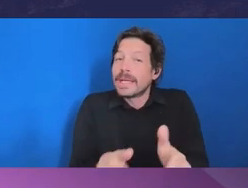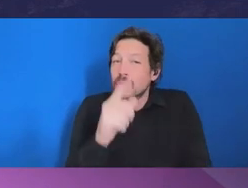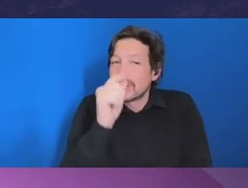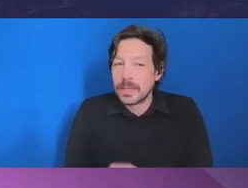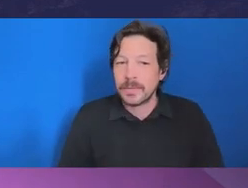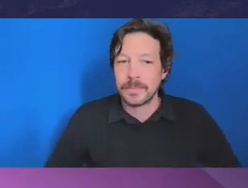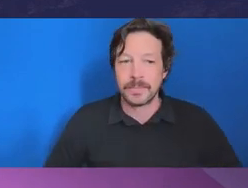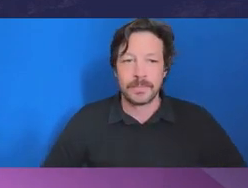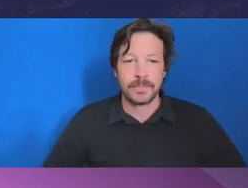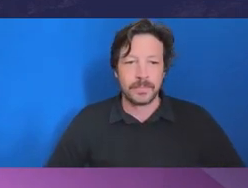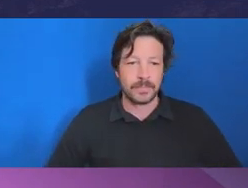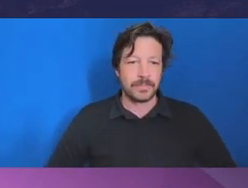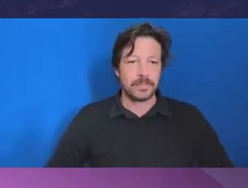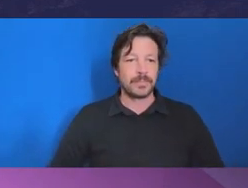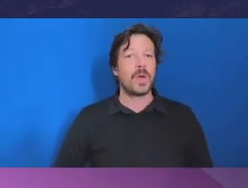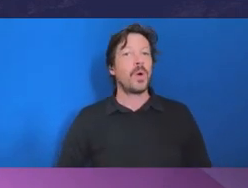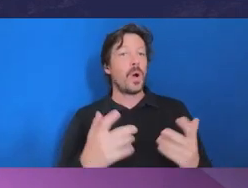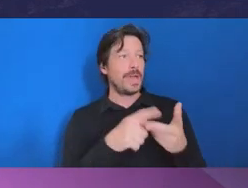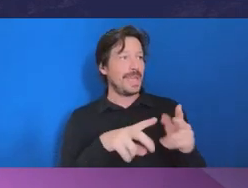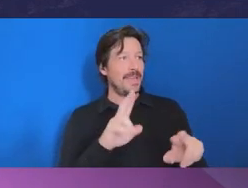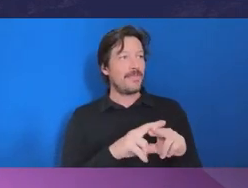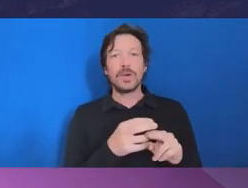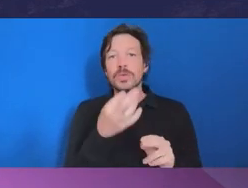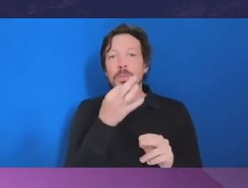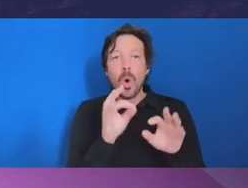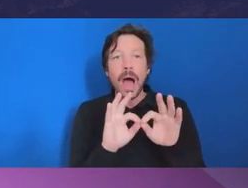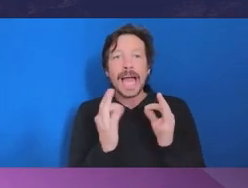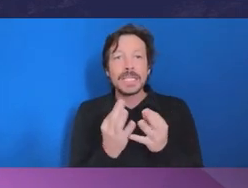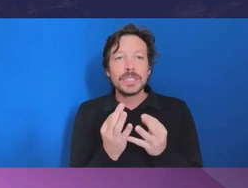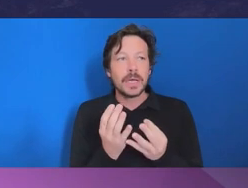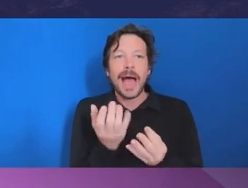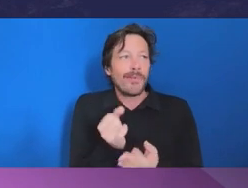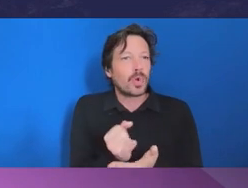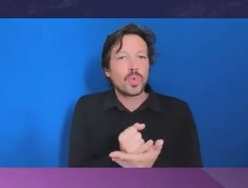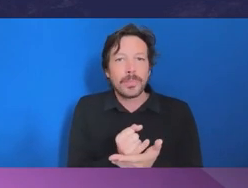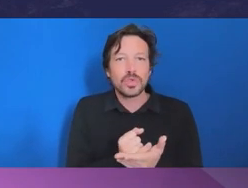there is fraud or corruption within a small agency and there are lessons to be learned,